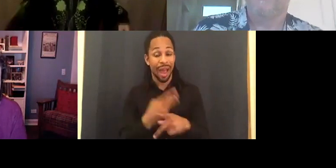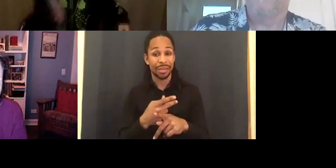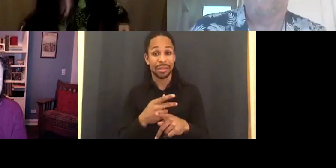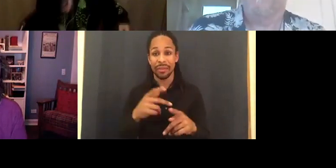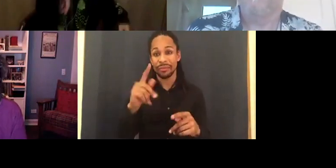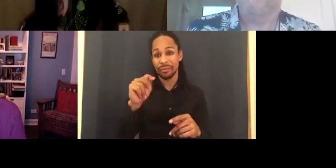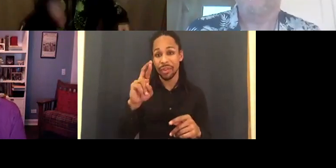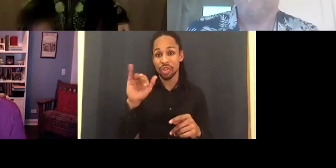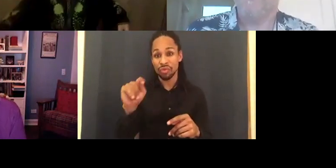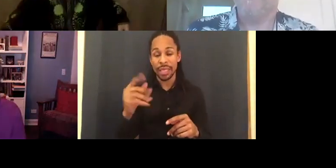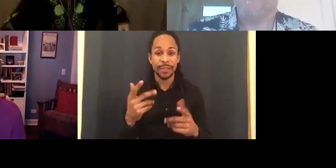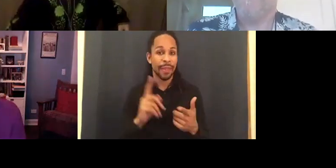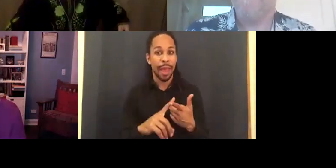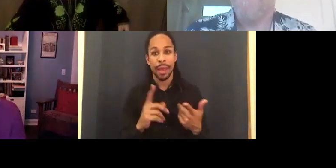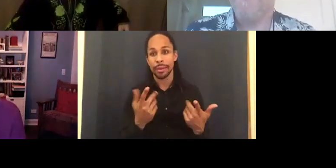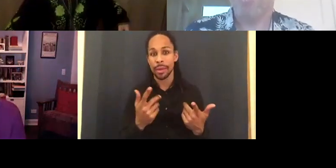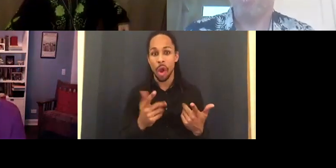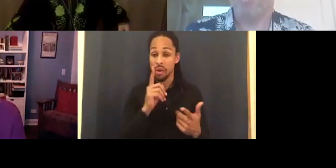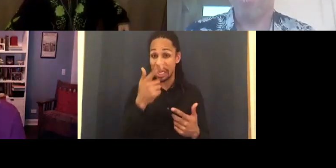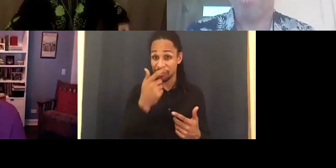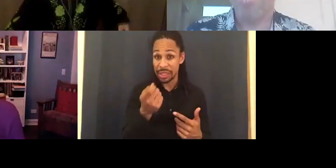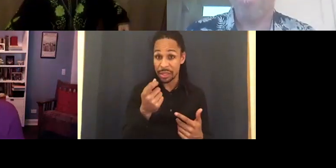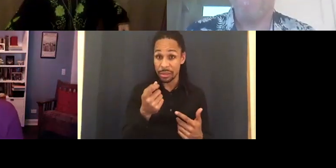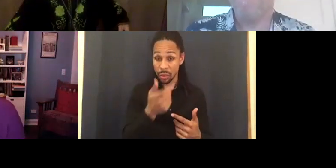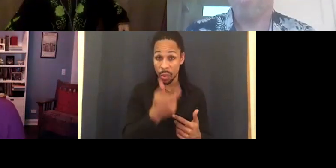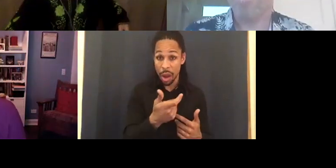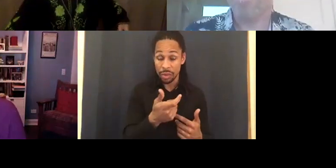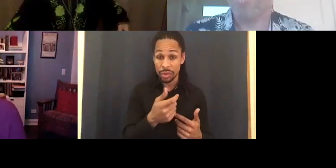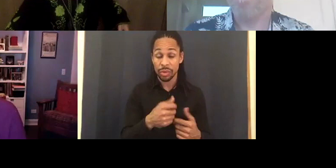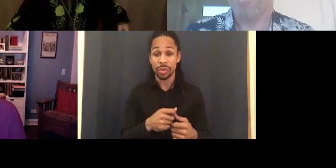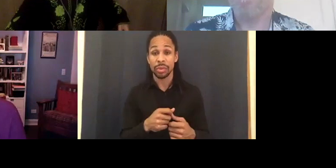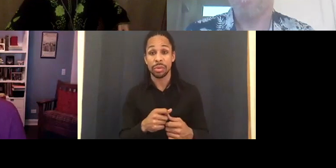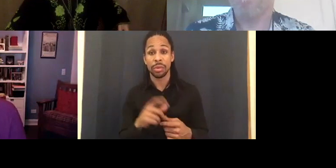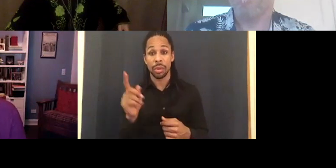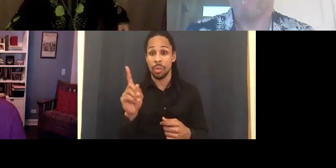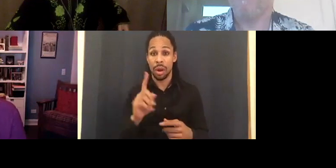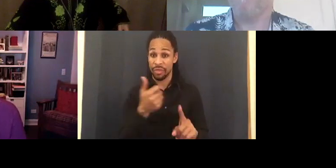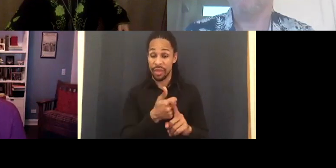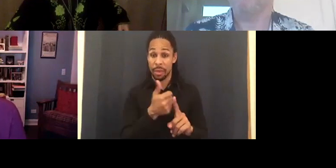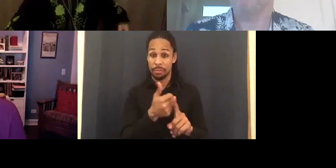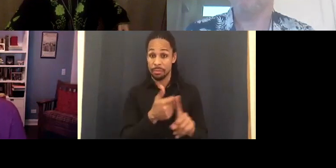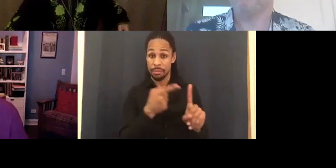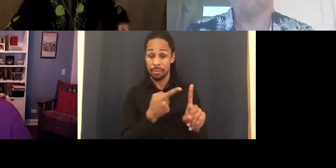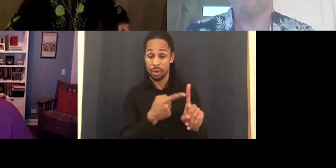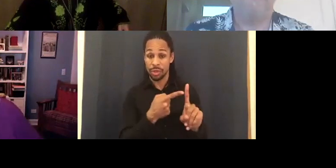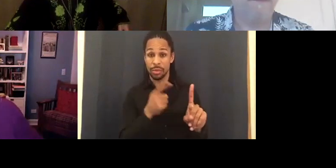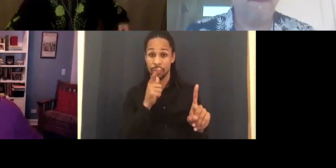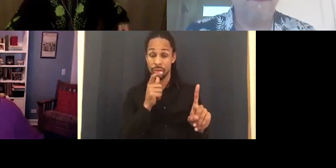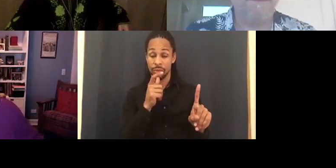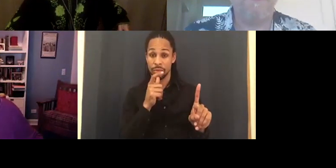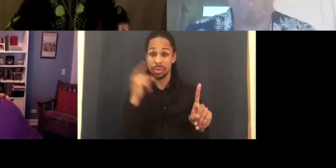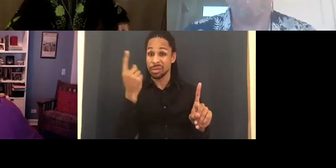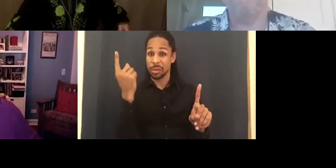that are interesting to watch. Where the person is someone who actually